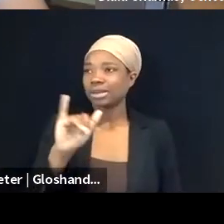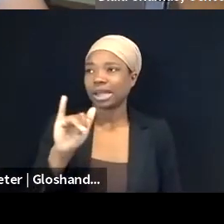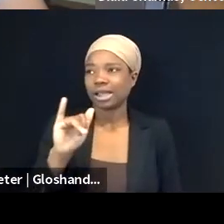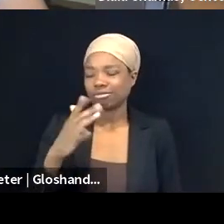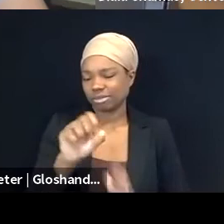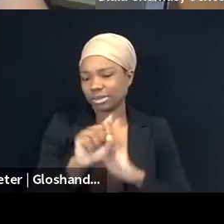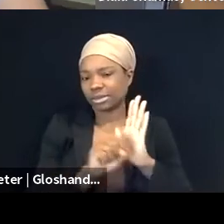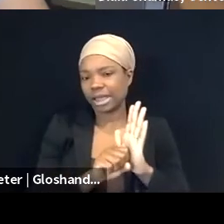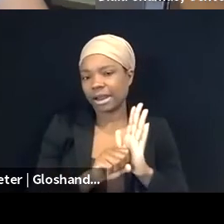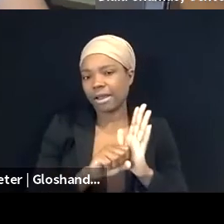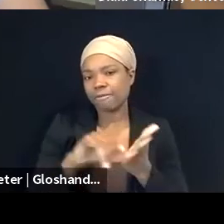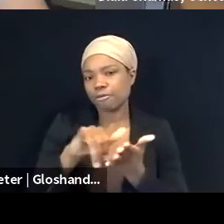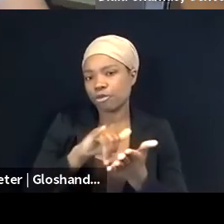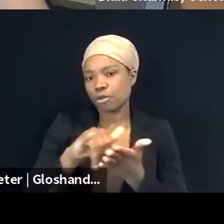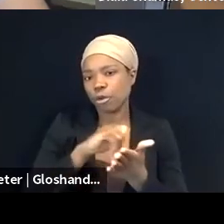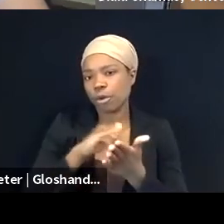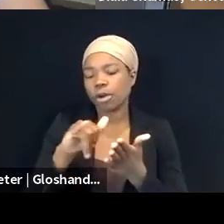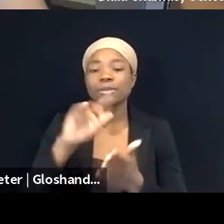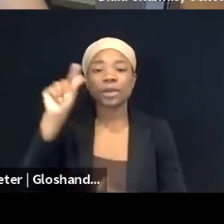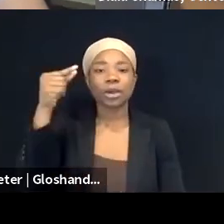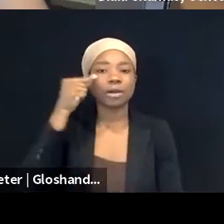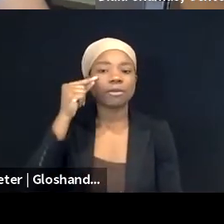Governor Cuomo signed an executive order, which says, oh,